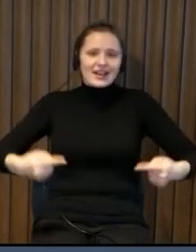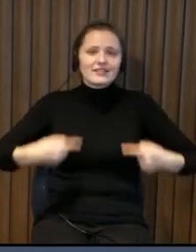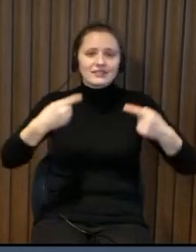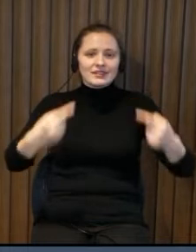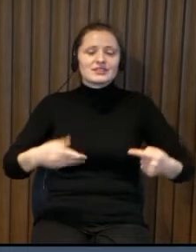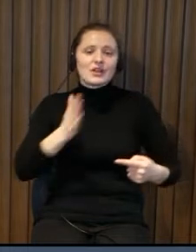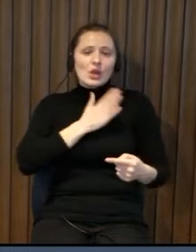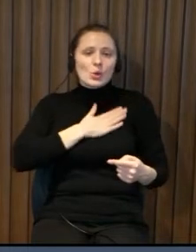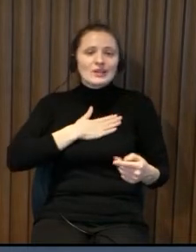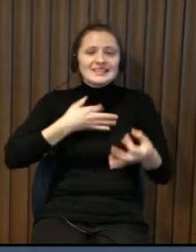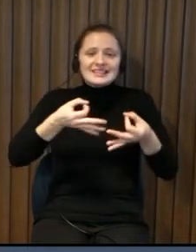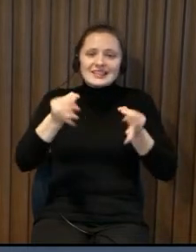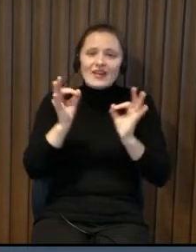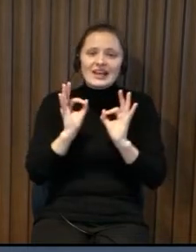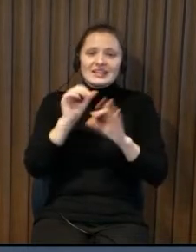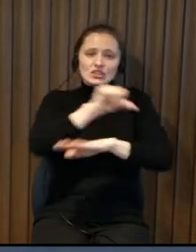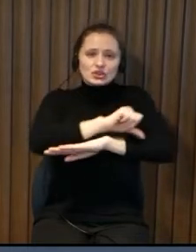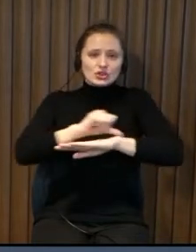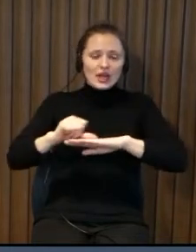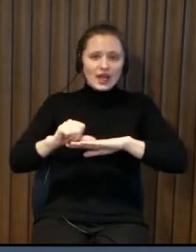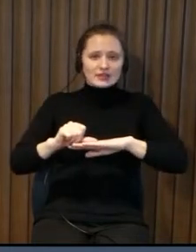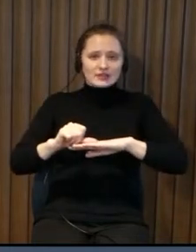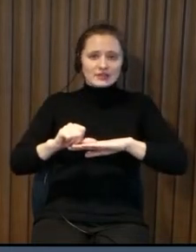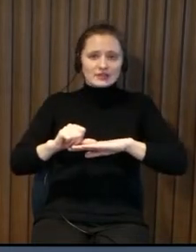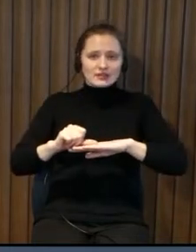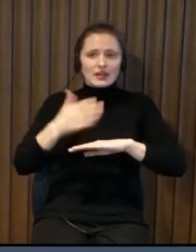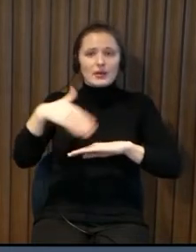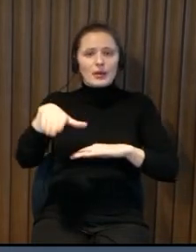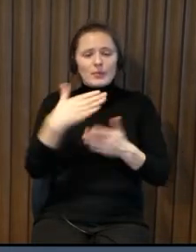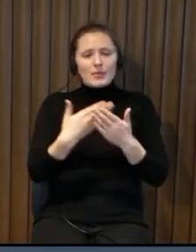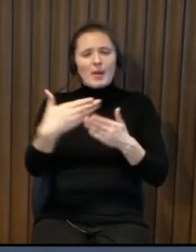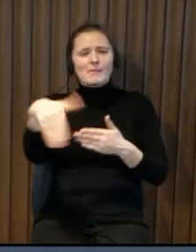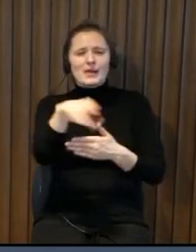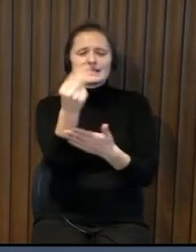and for them it's not a problem but for those who move around in a wheelchair for them this